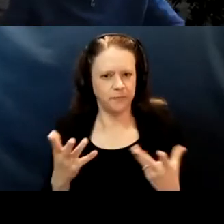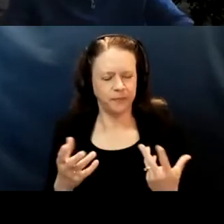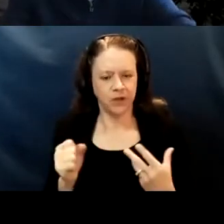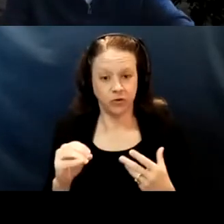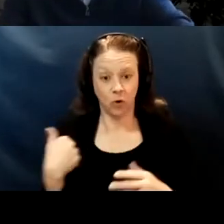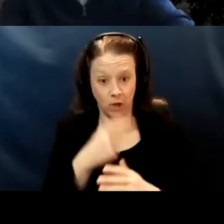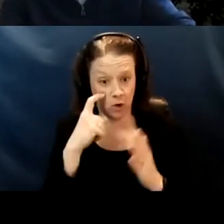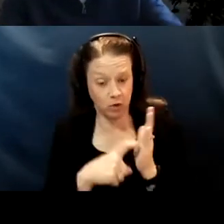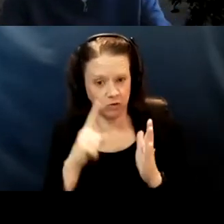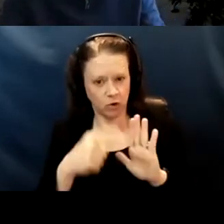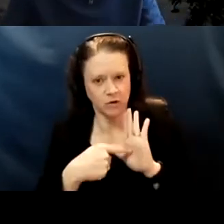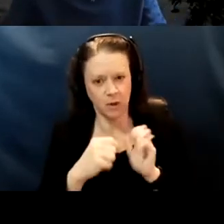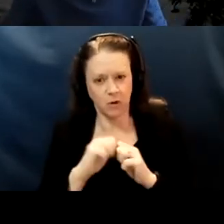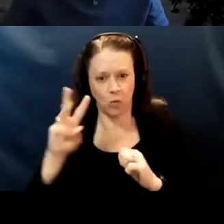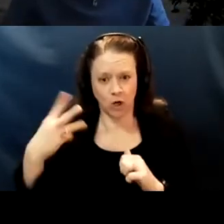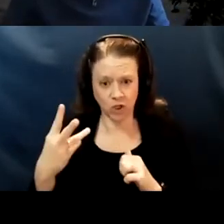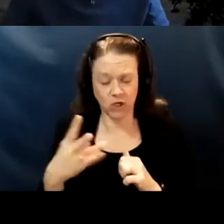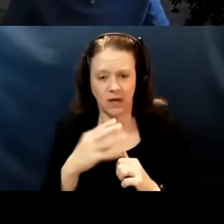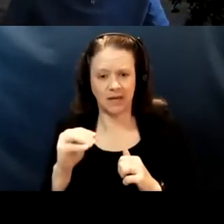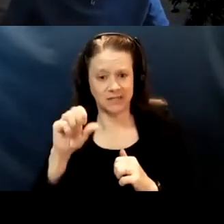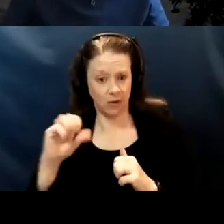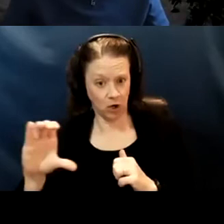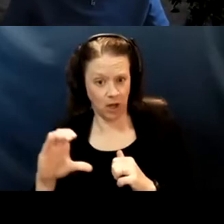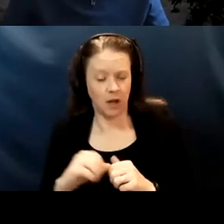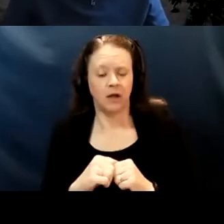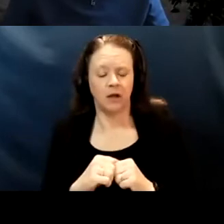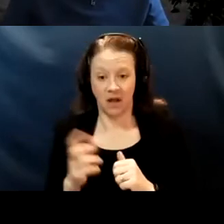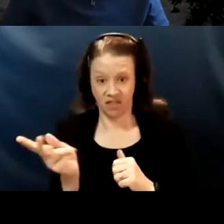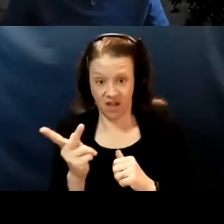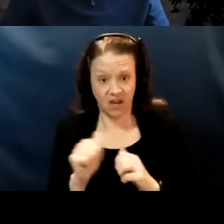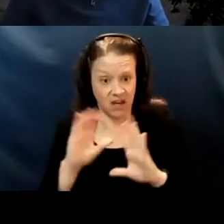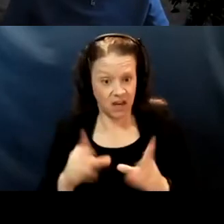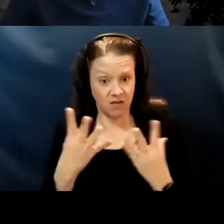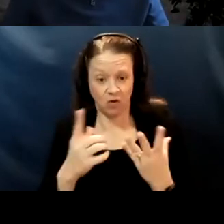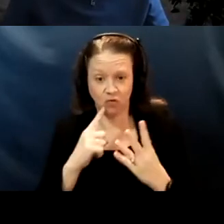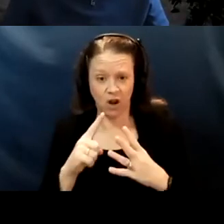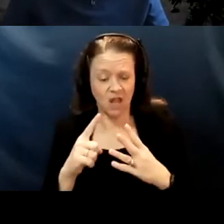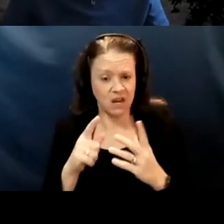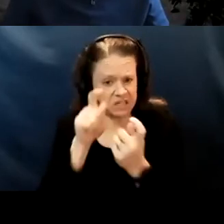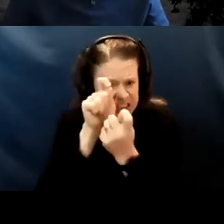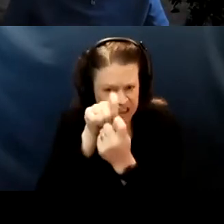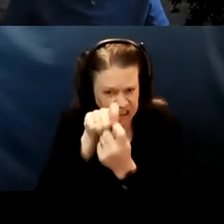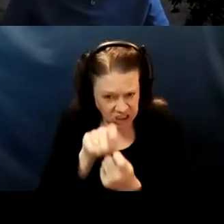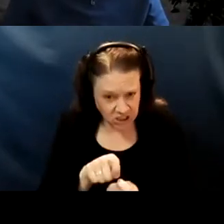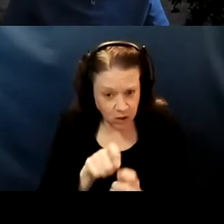we know for example, I think it's in South Carolina, they can give you a very granular reporting out